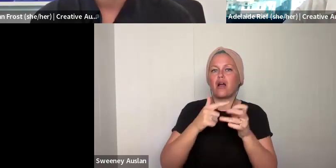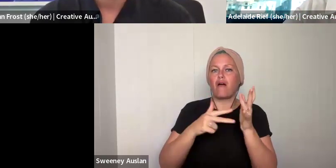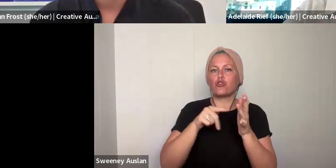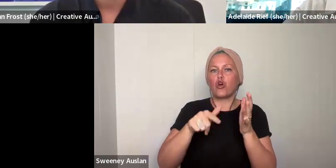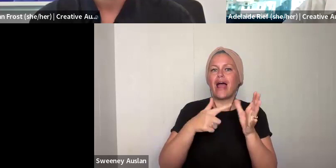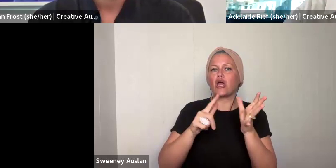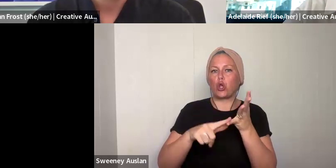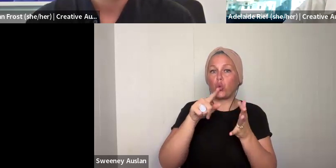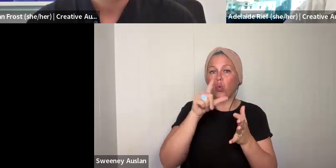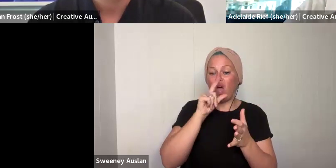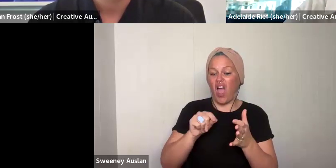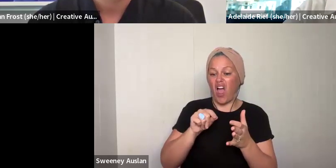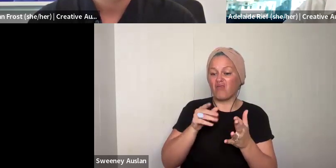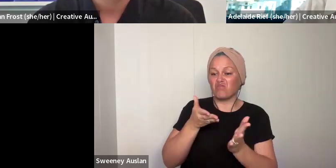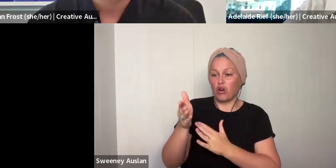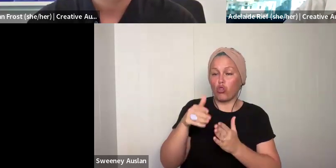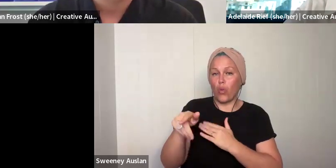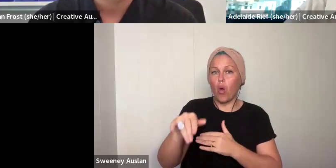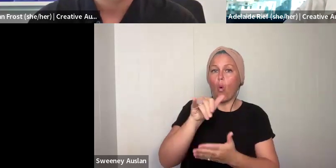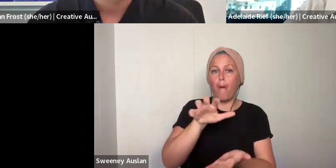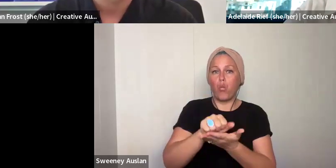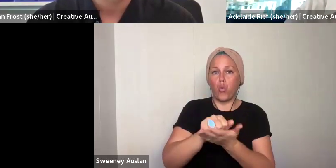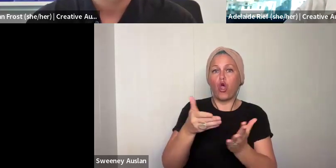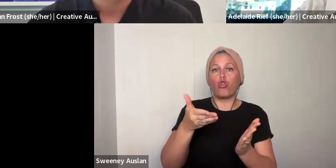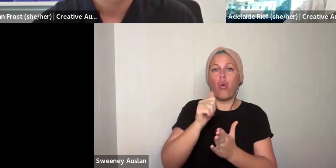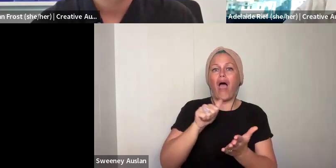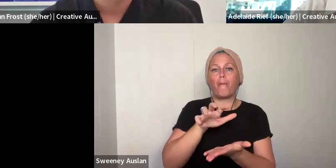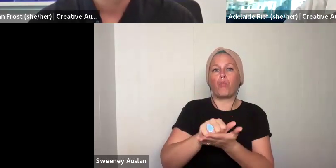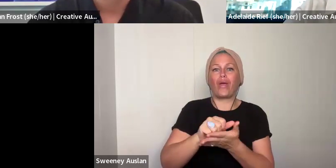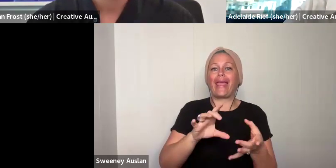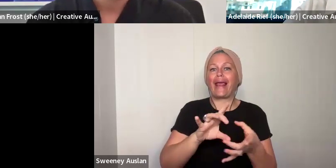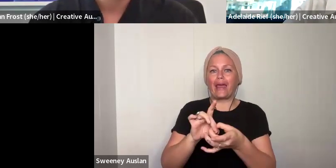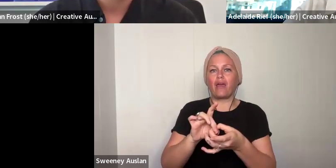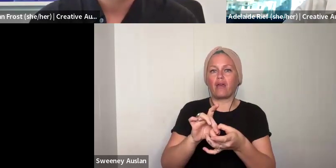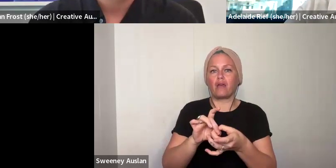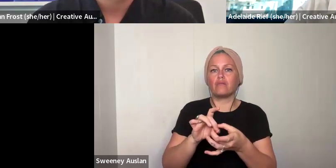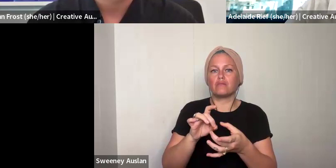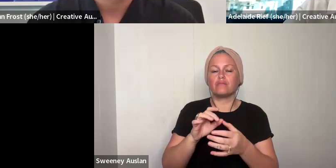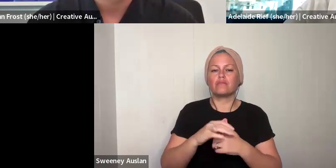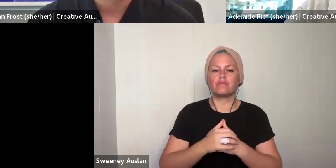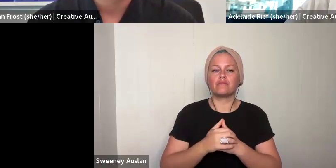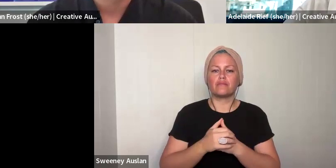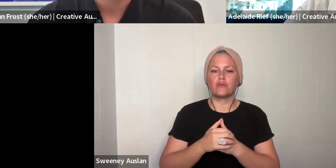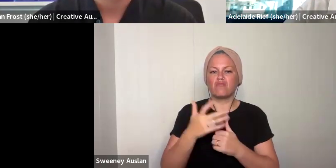the chat we can find either our inbox link to the leadership programs to the leadership programs@crea- tive.gov.au. You can